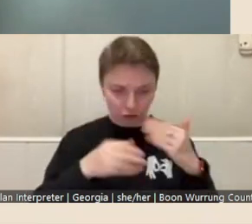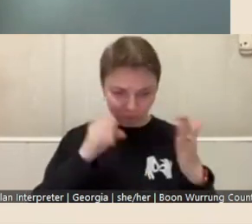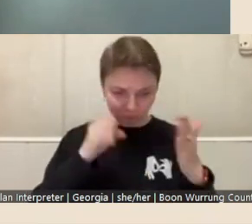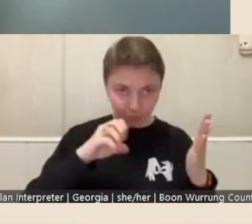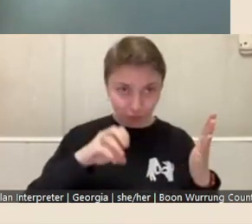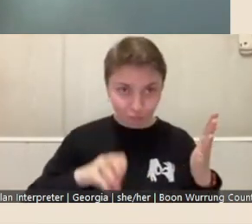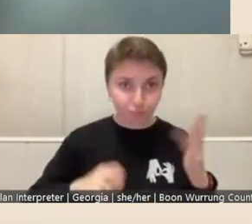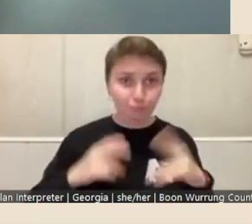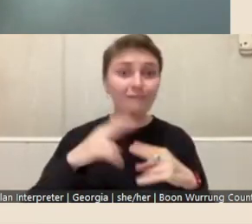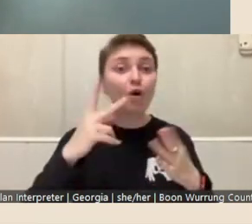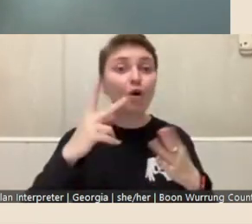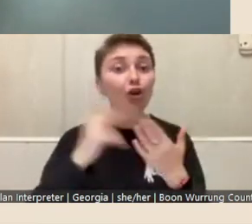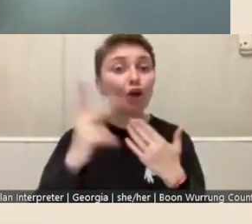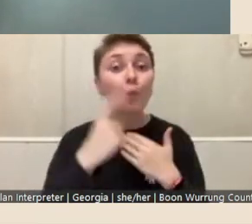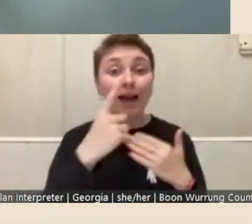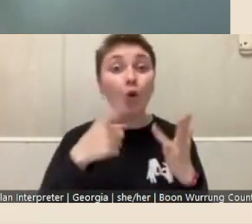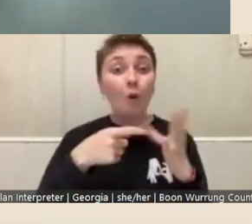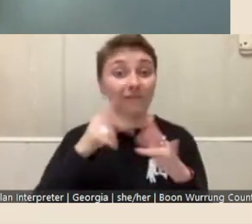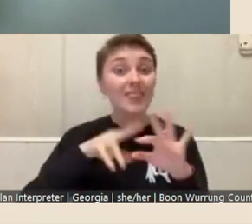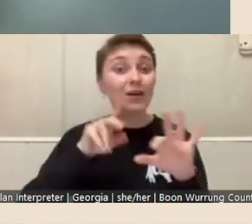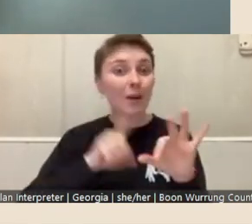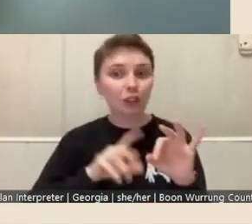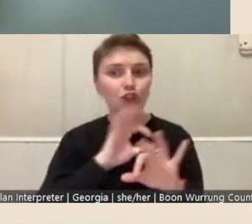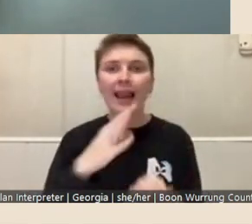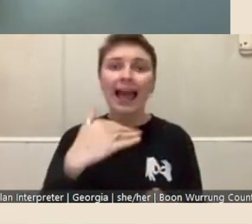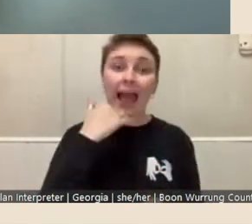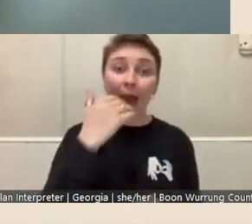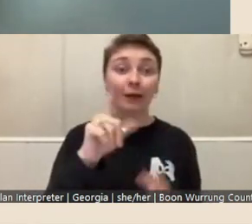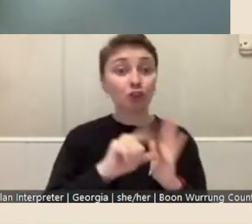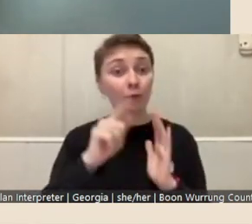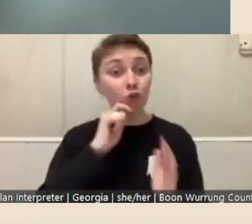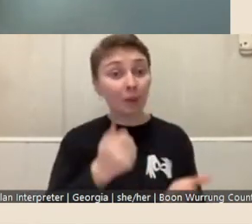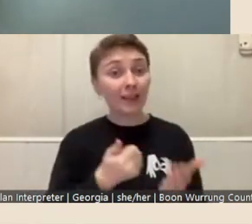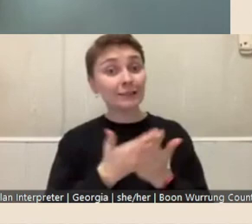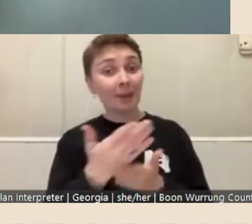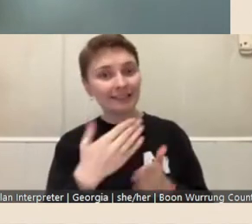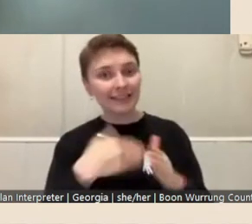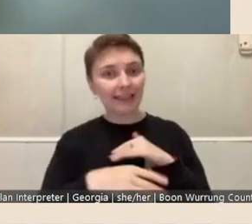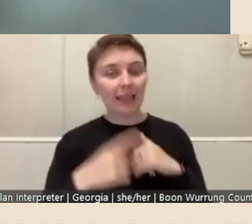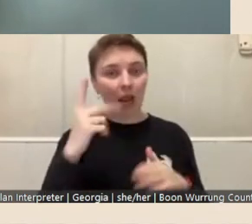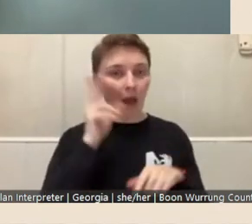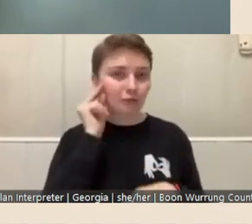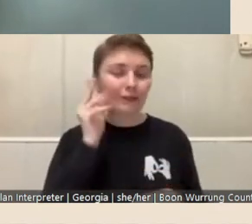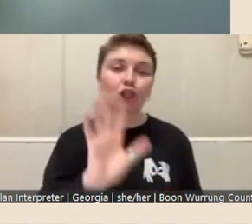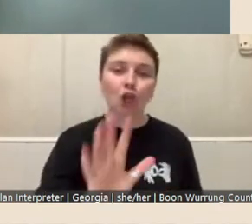questions is not 'how much time would you spend in the Library?', so in terms of what will come back